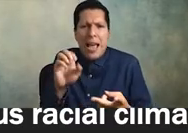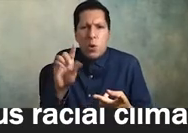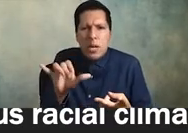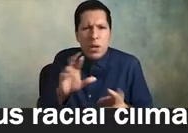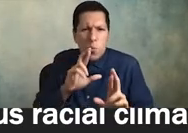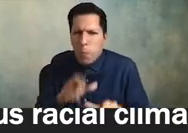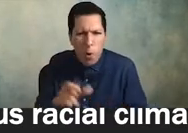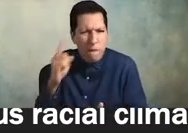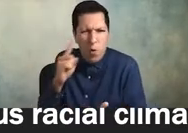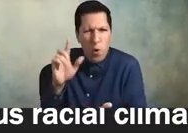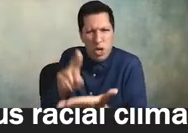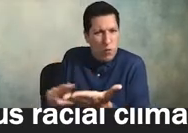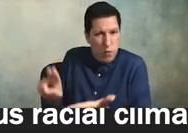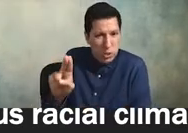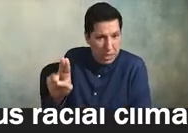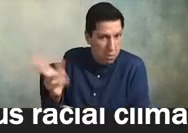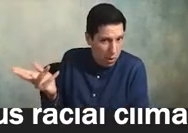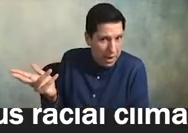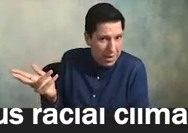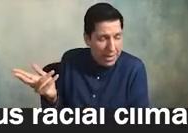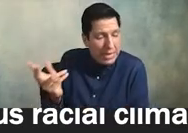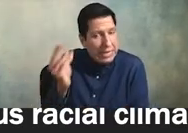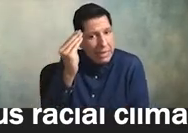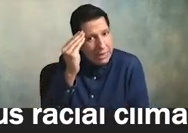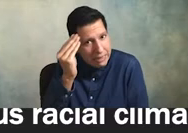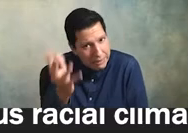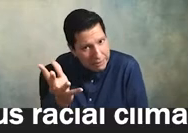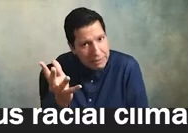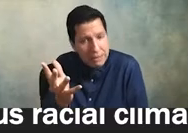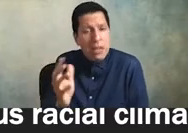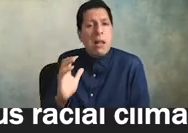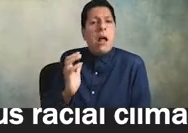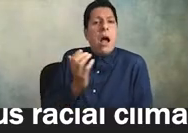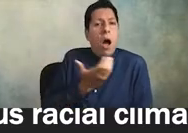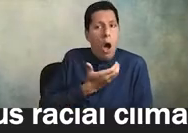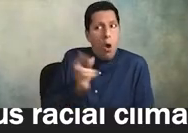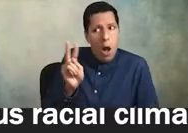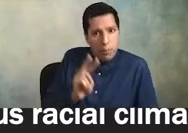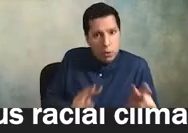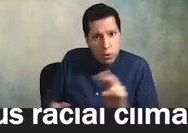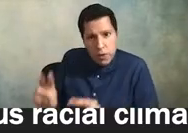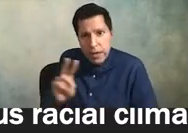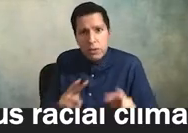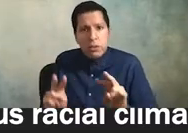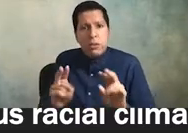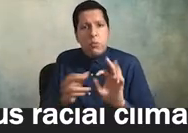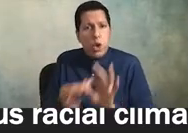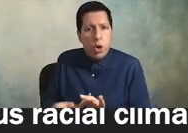it might surprise you that in our observations of equity task force meetings